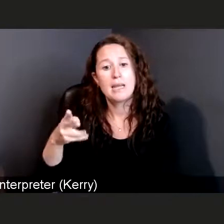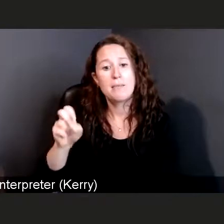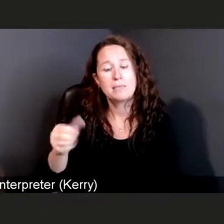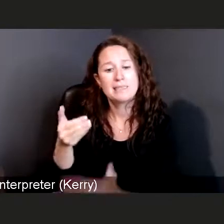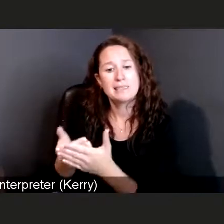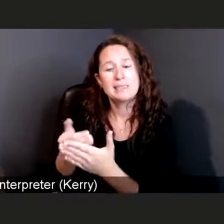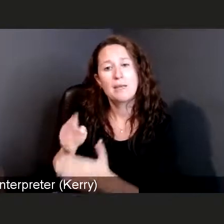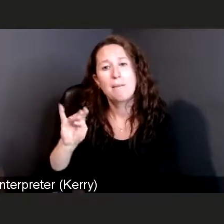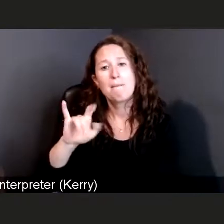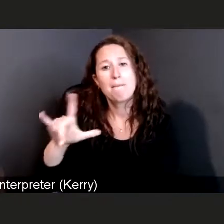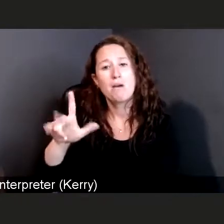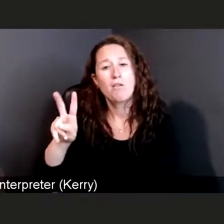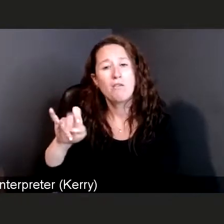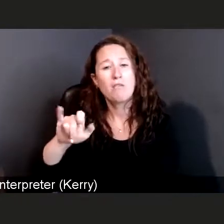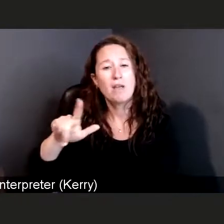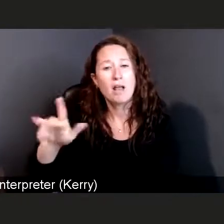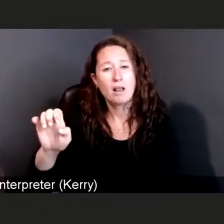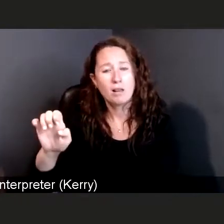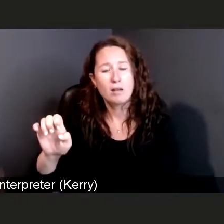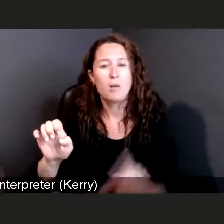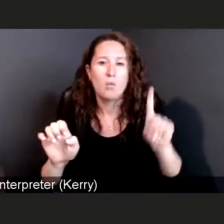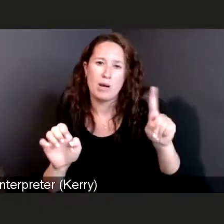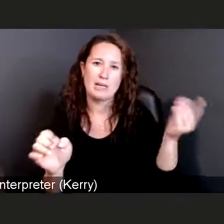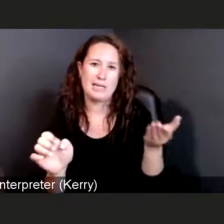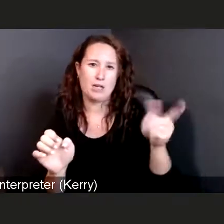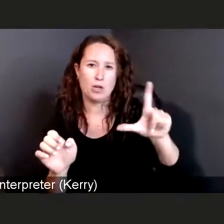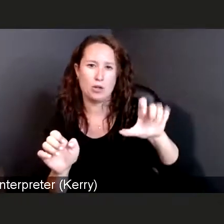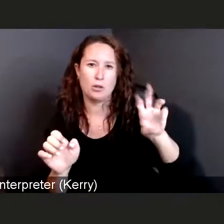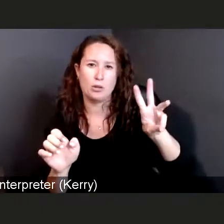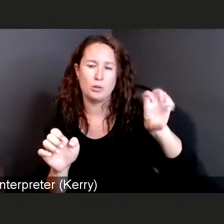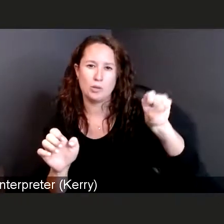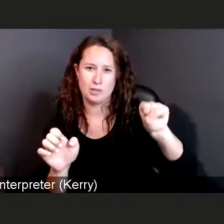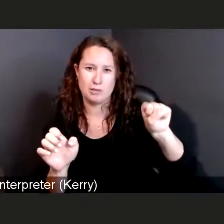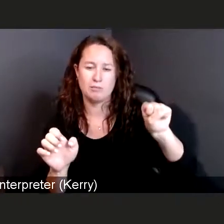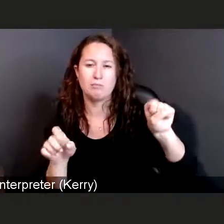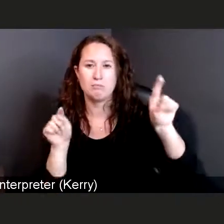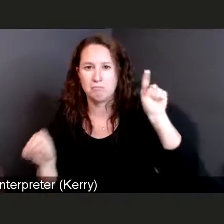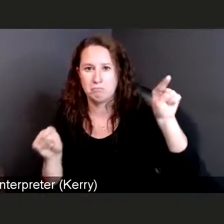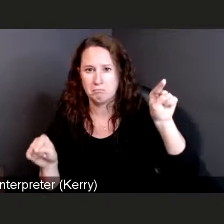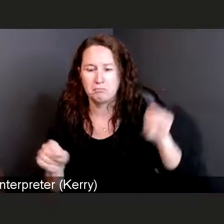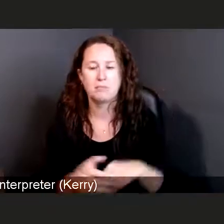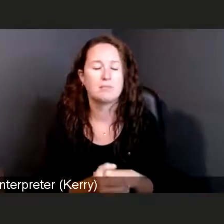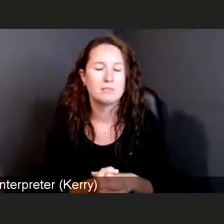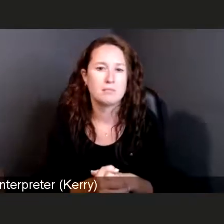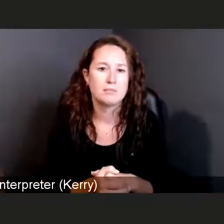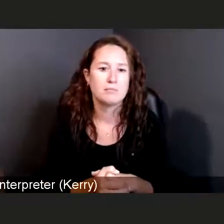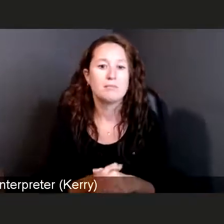and then of course, one here at the Lewes campus. And we continue to build, and so this is an opportunity